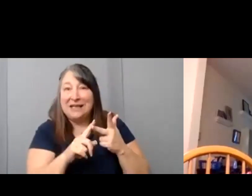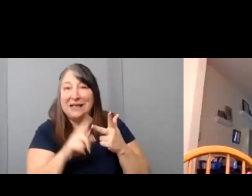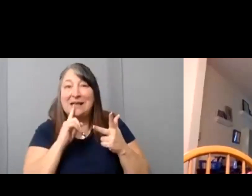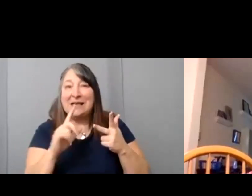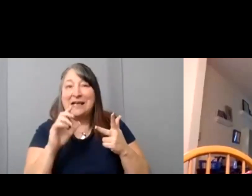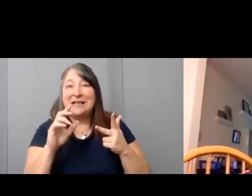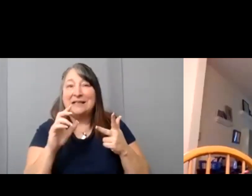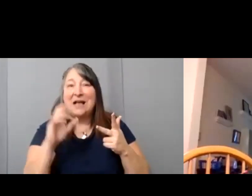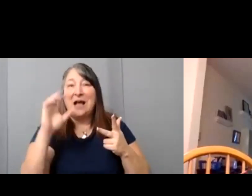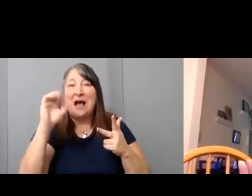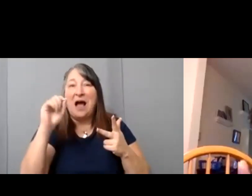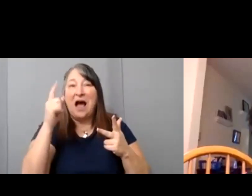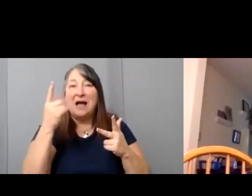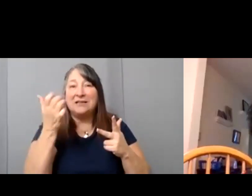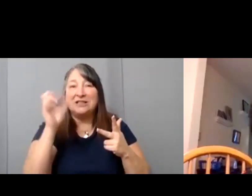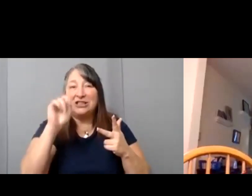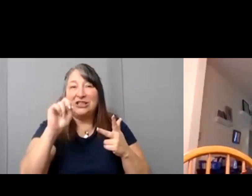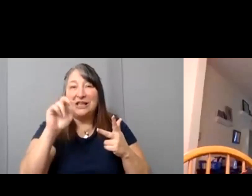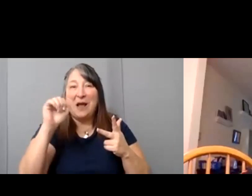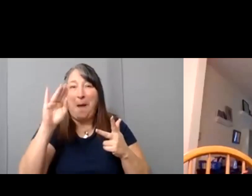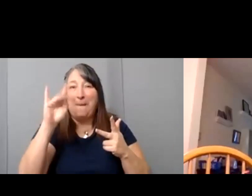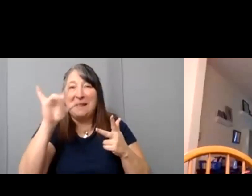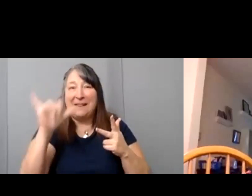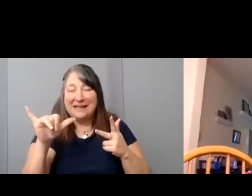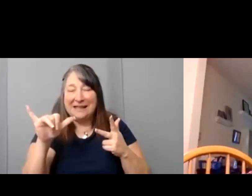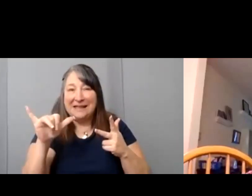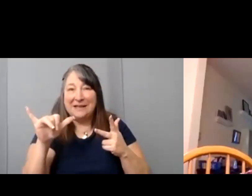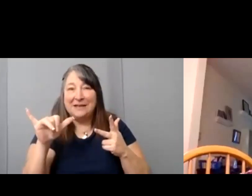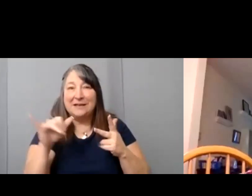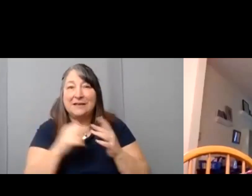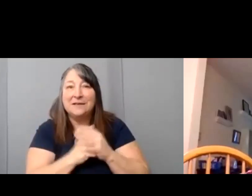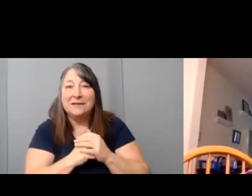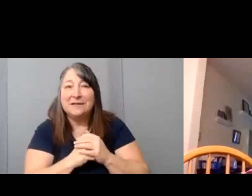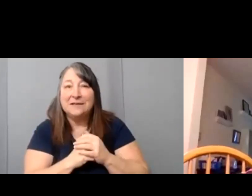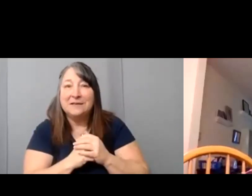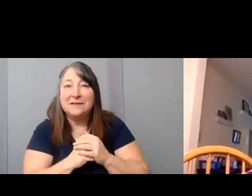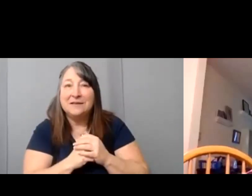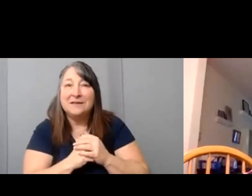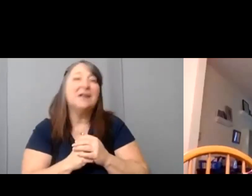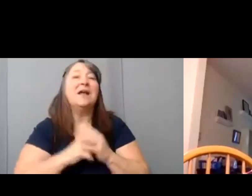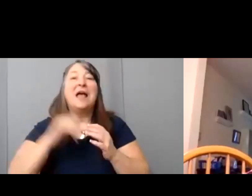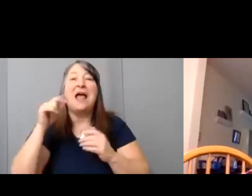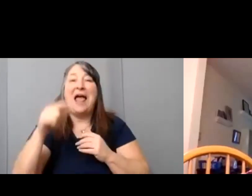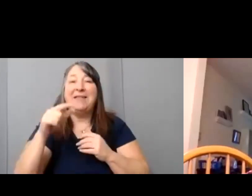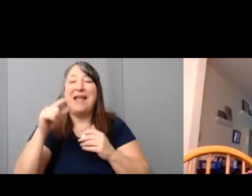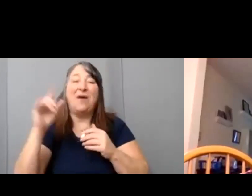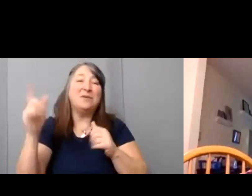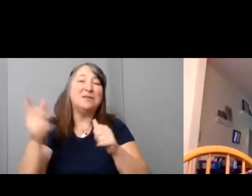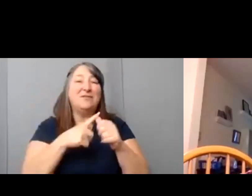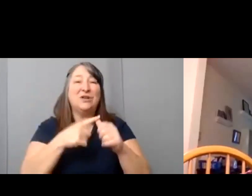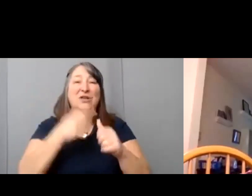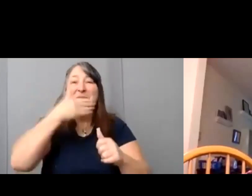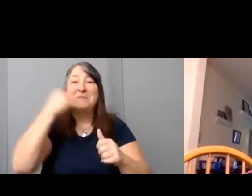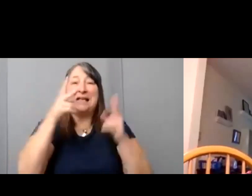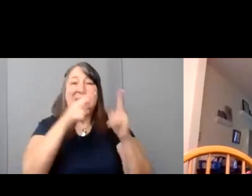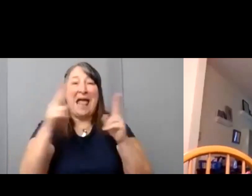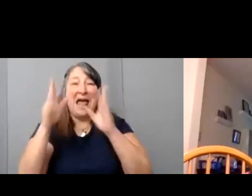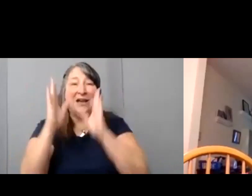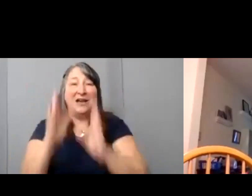And Scott Klumb was the first Best Editor winner last year.